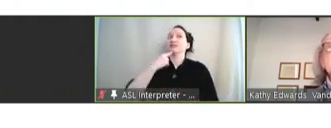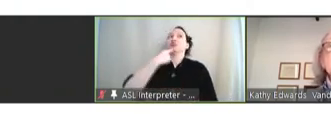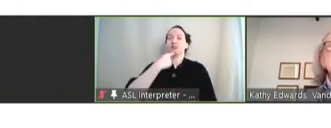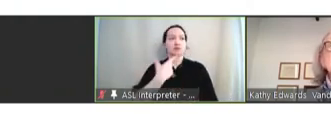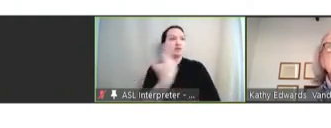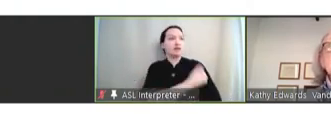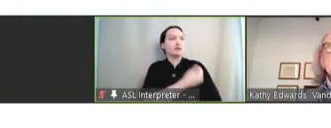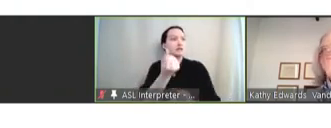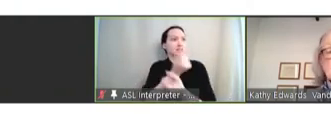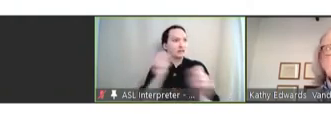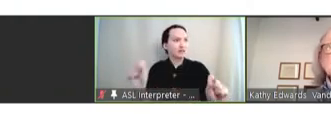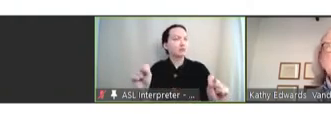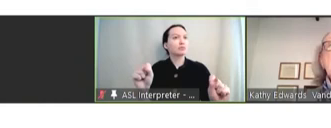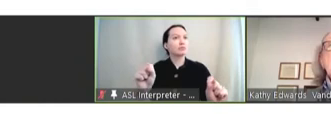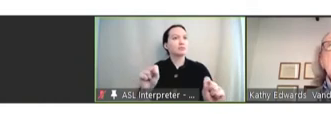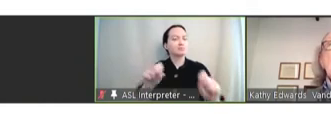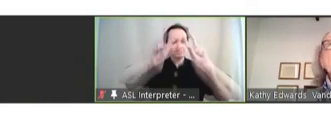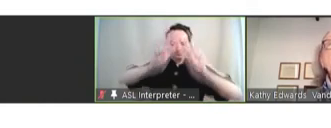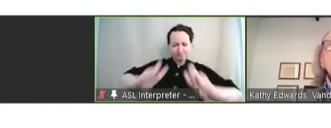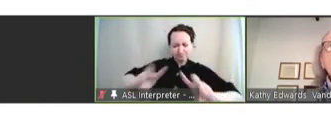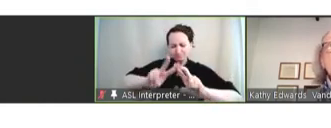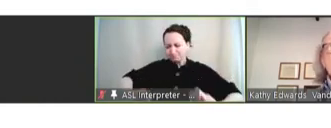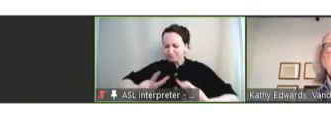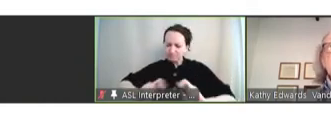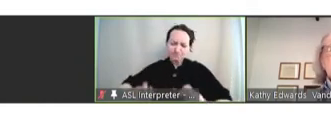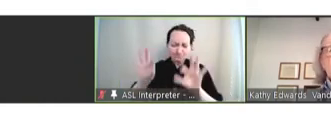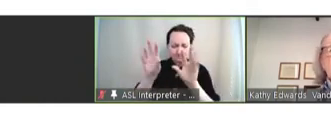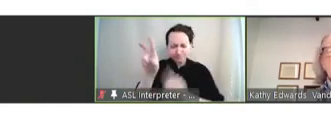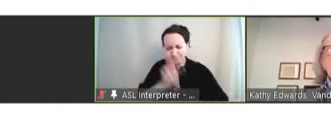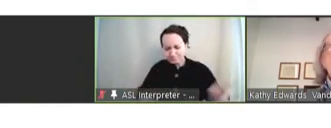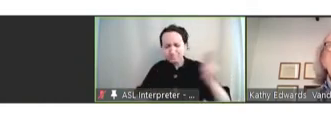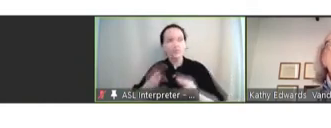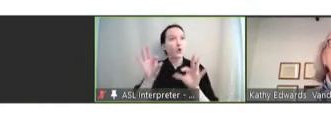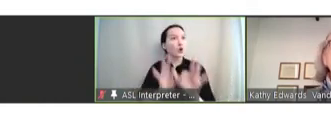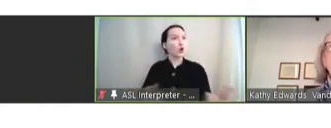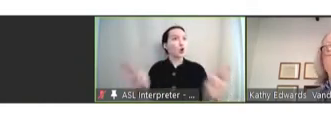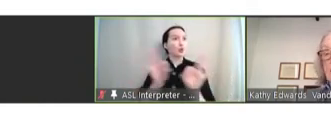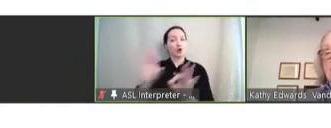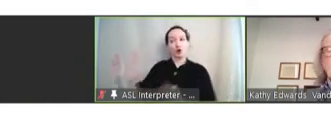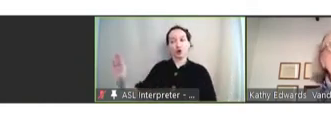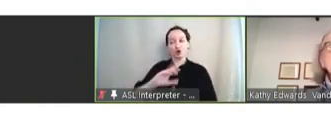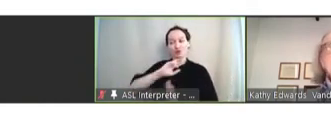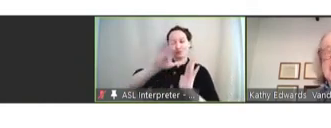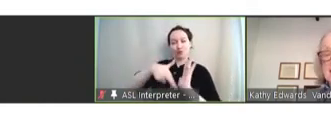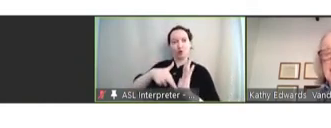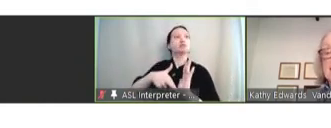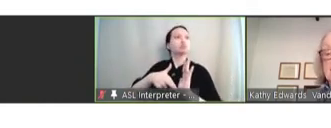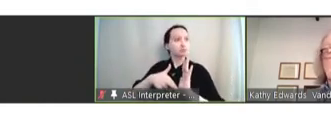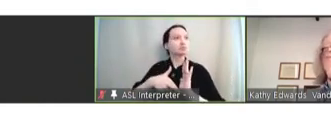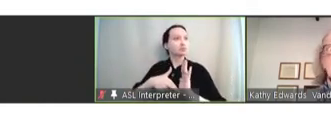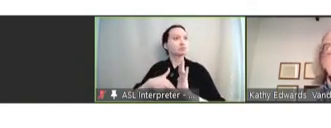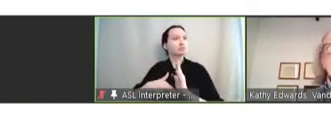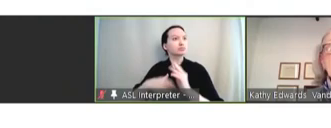safety is being assessed and how important we feel that their role in this is indeed. Next slide.